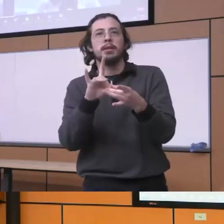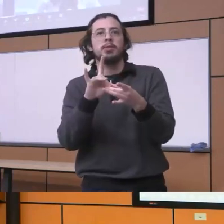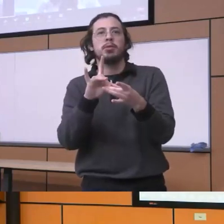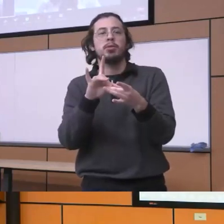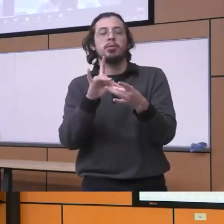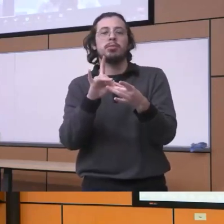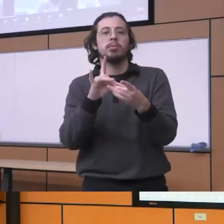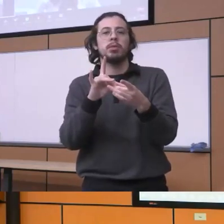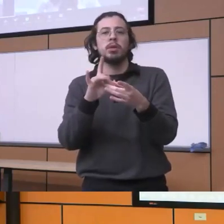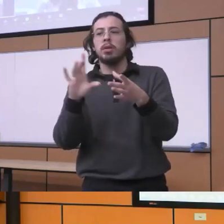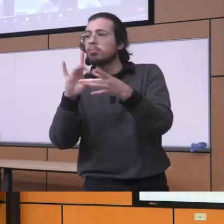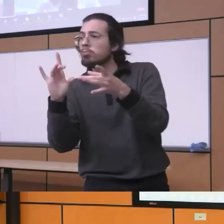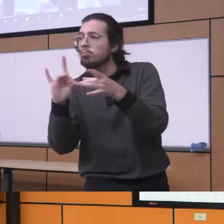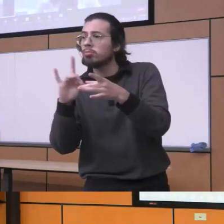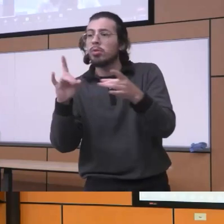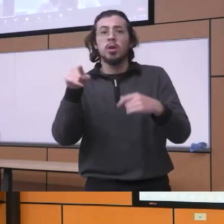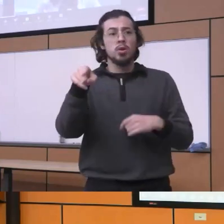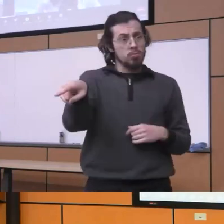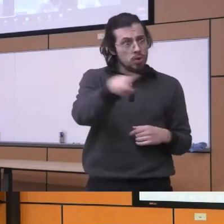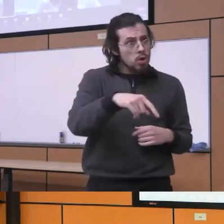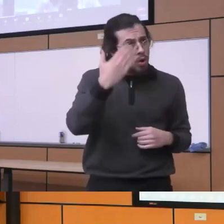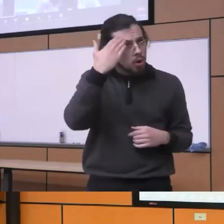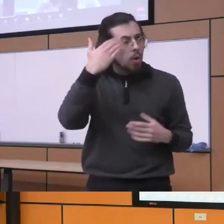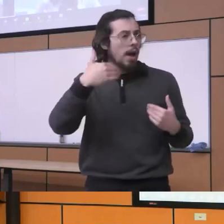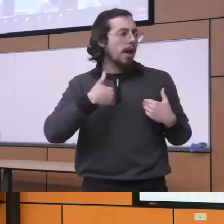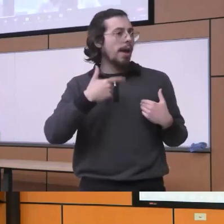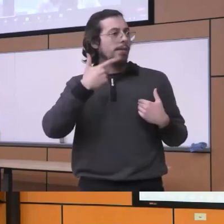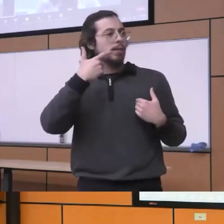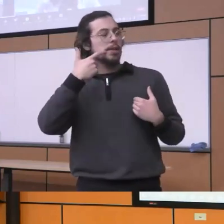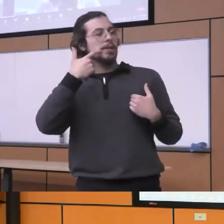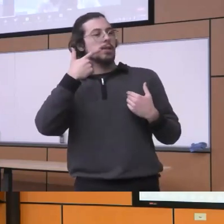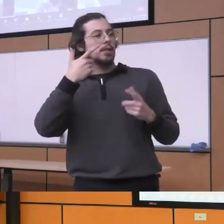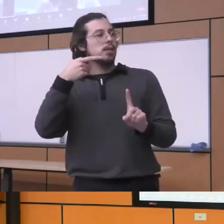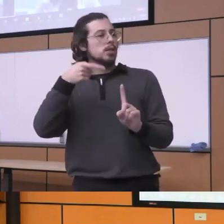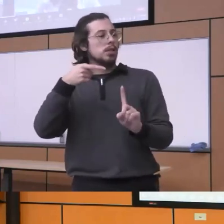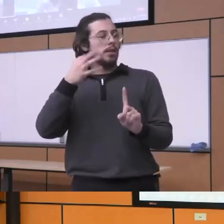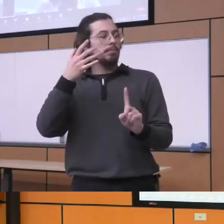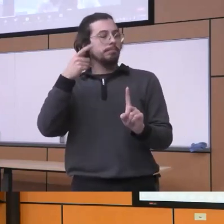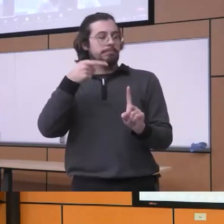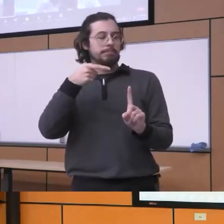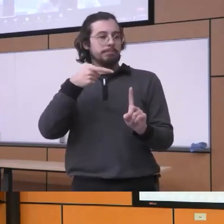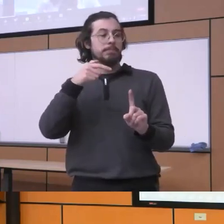word and you know when we have an addiction that you know uh also uh you know AOC you know like